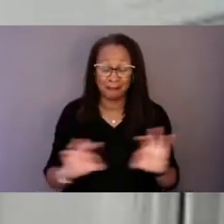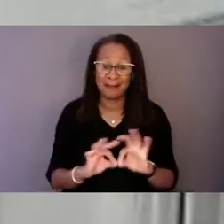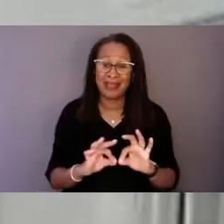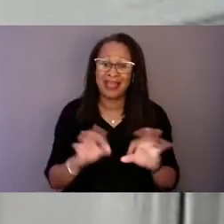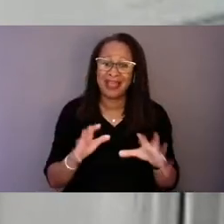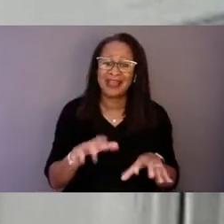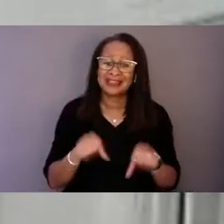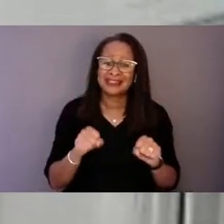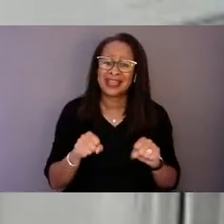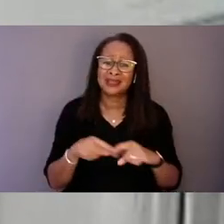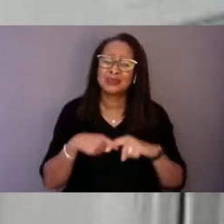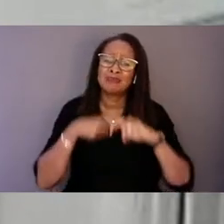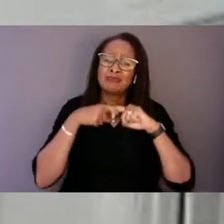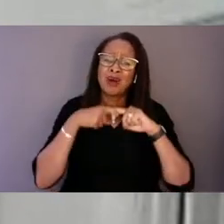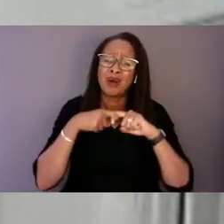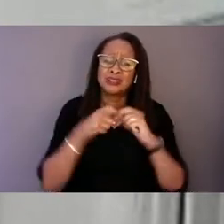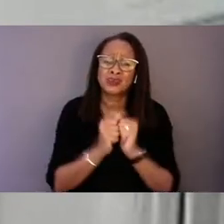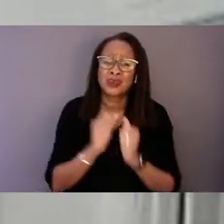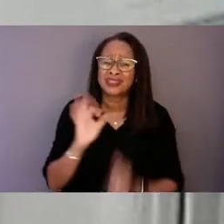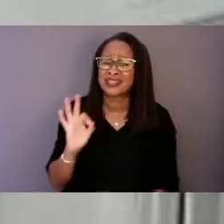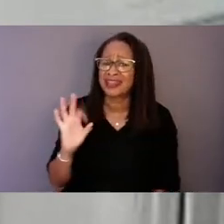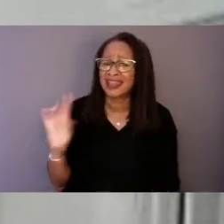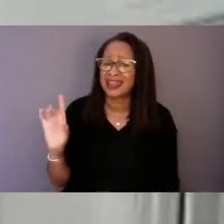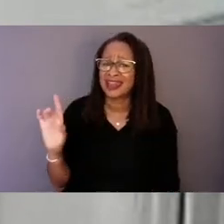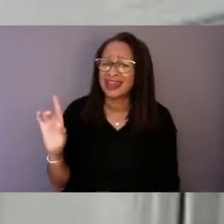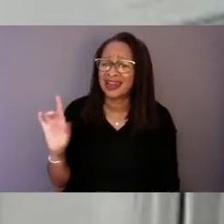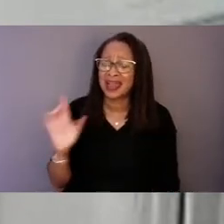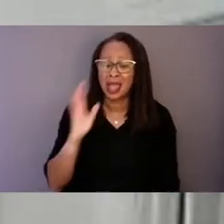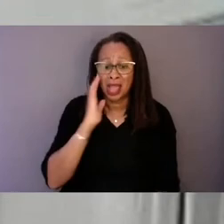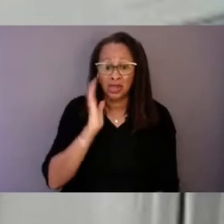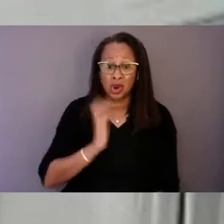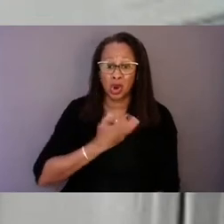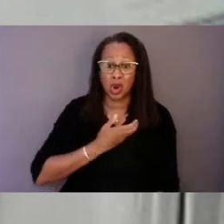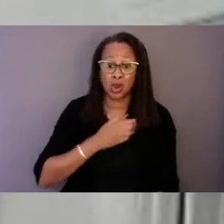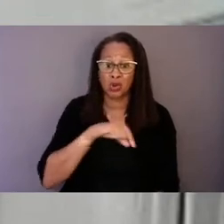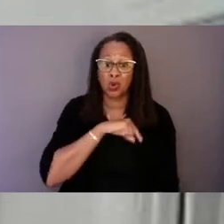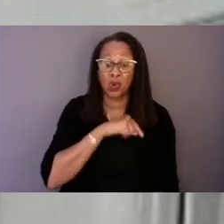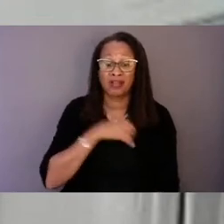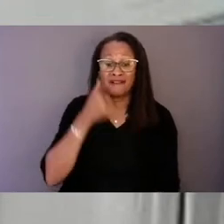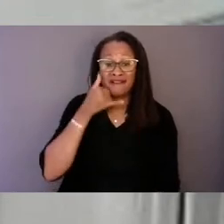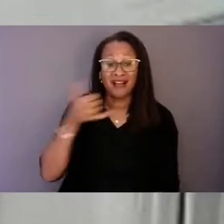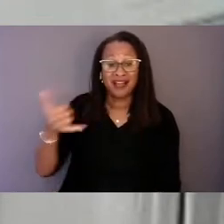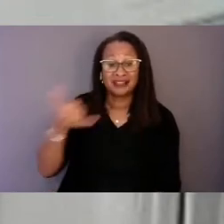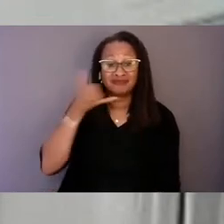One, with 988, I know that our qualified call takers across the country,